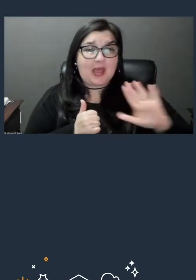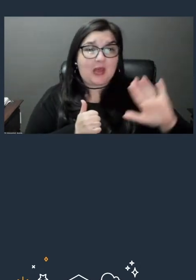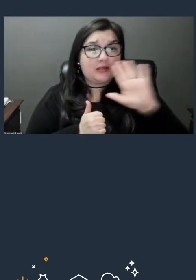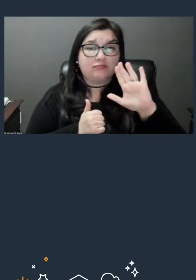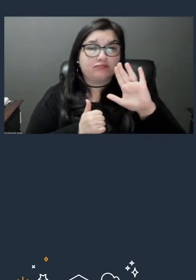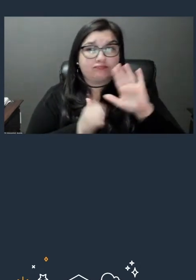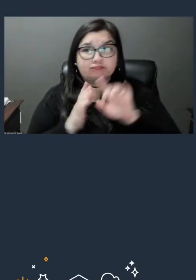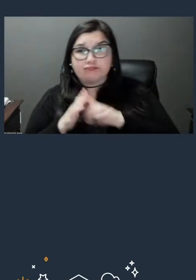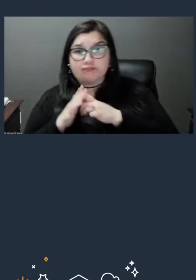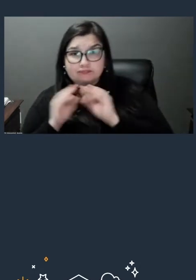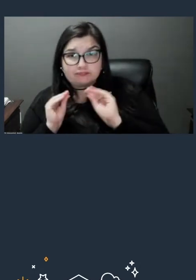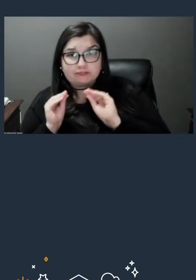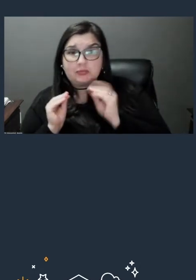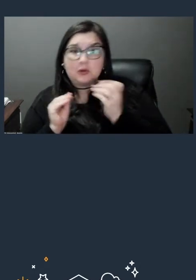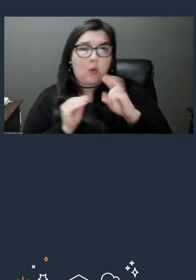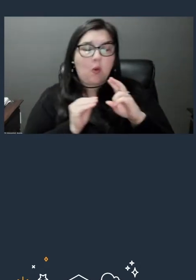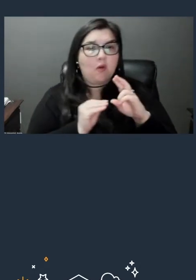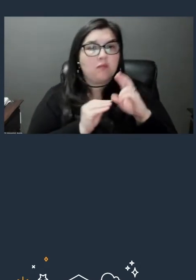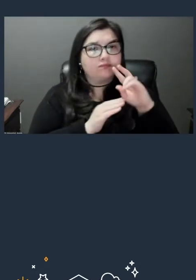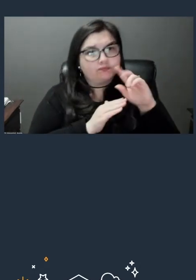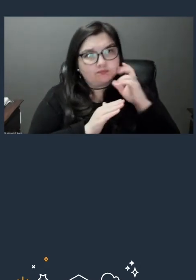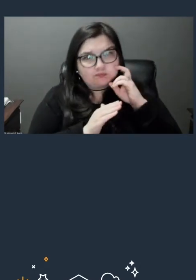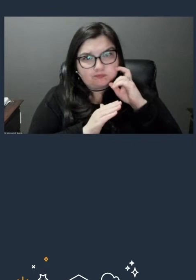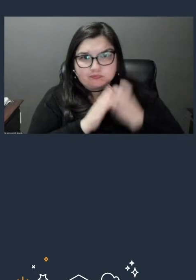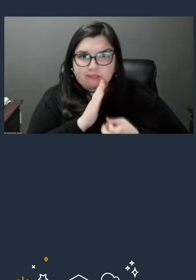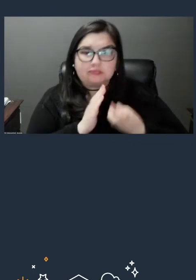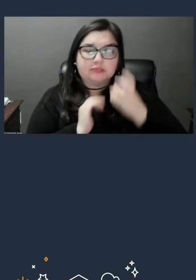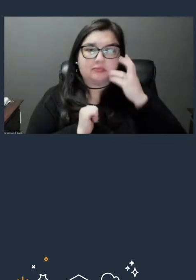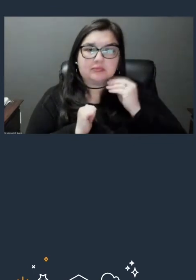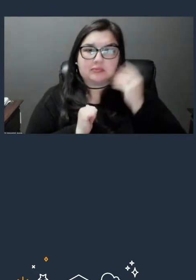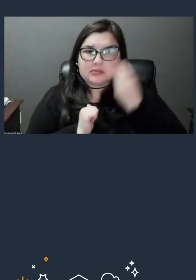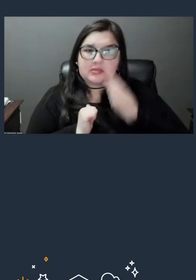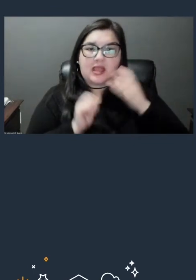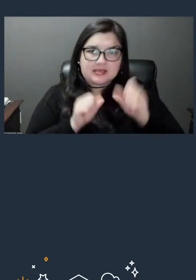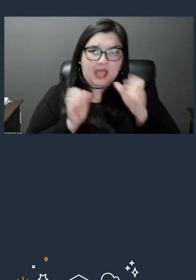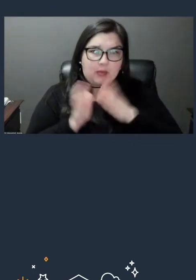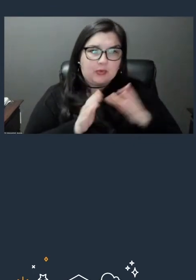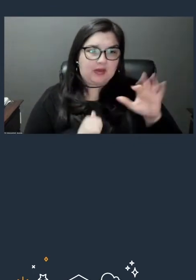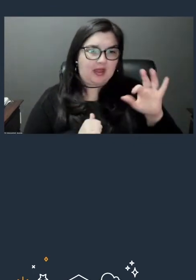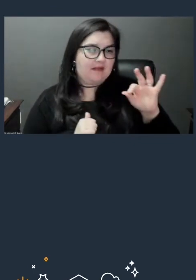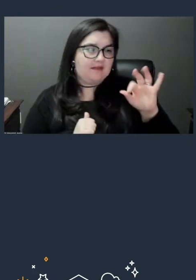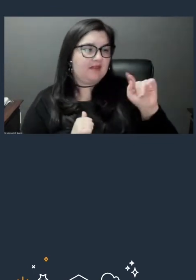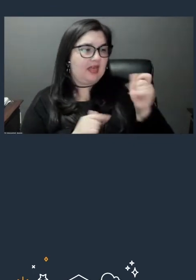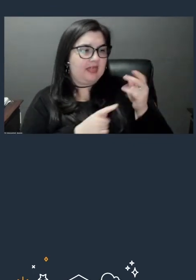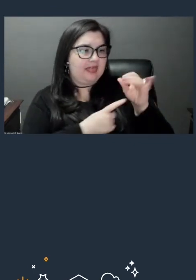and prepare for a badge assessment appropriately. So like Fathima mentioned, you can pick and choose, but you don't have to,